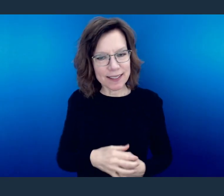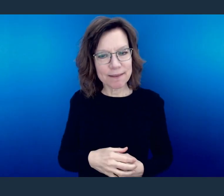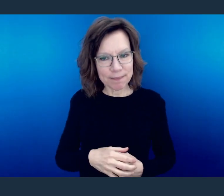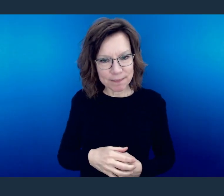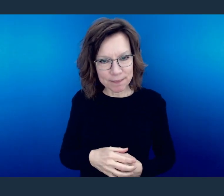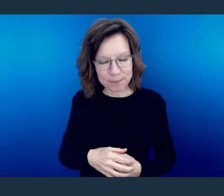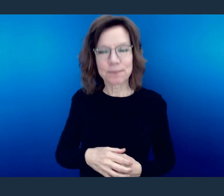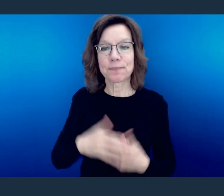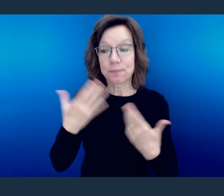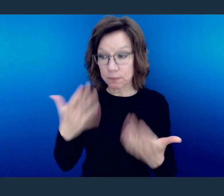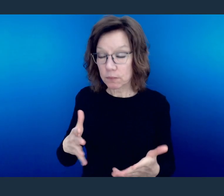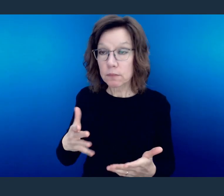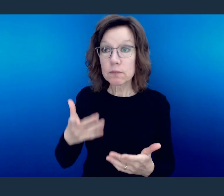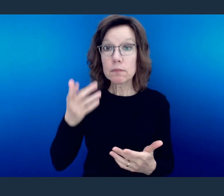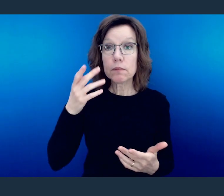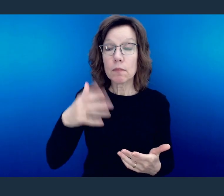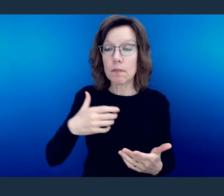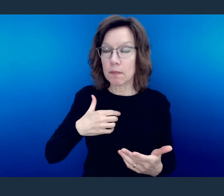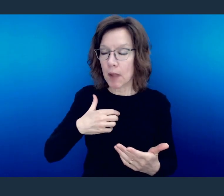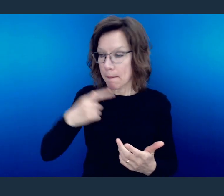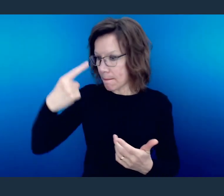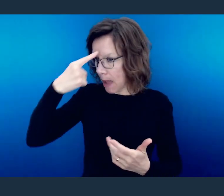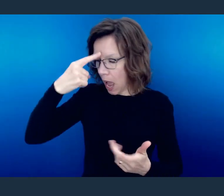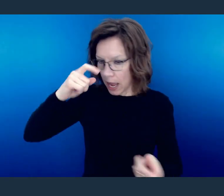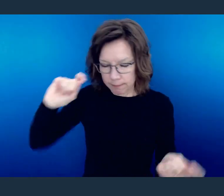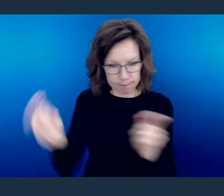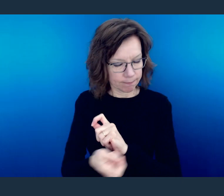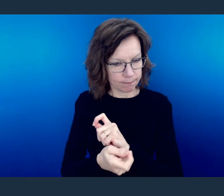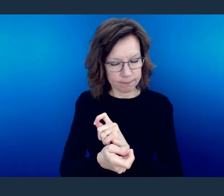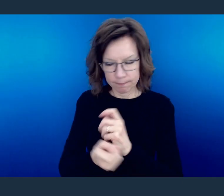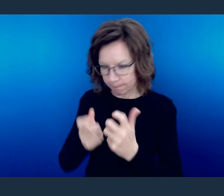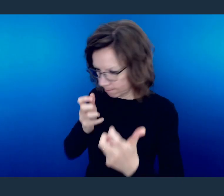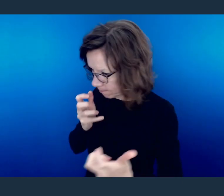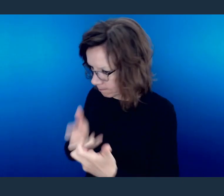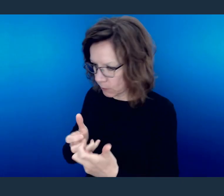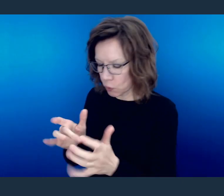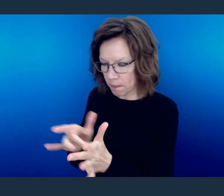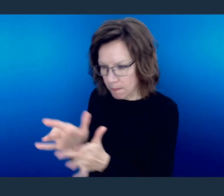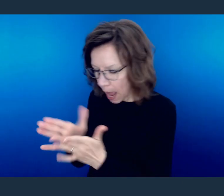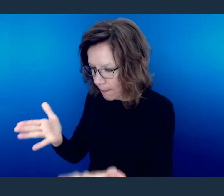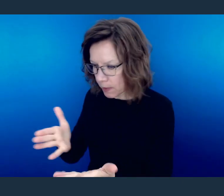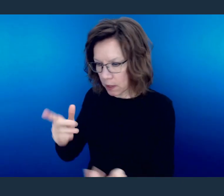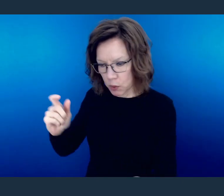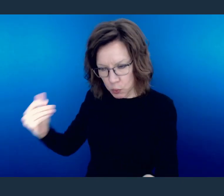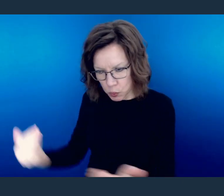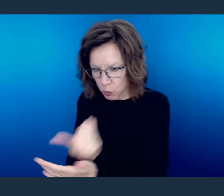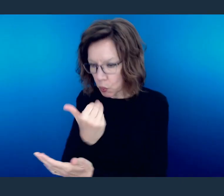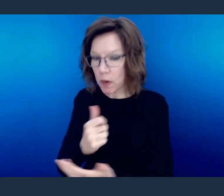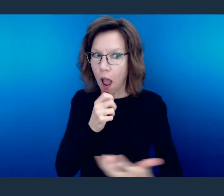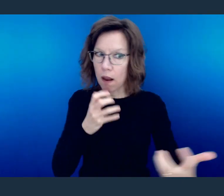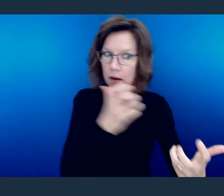And then there's an outcome of that. This is when you have been renewed, when your mind has been renewed and therefore you have been transformed and therefore not conformed.